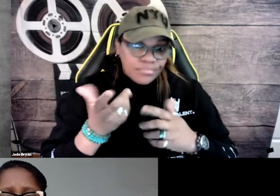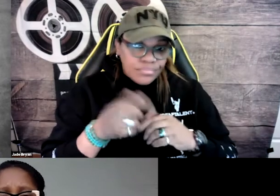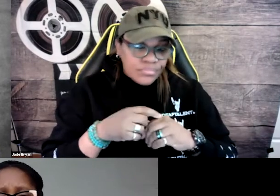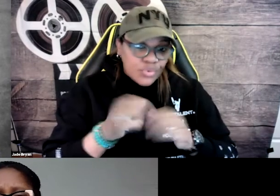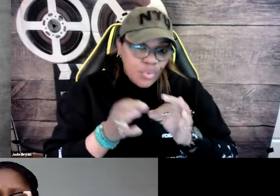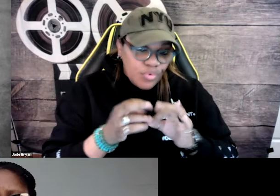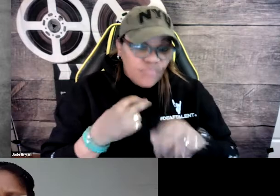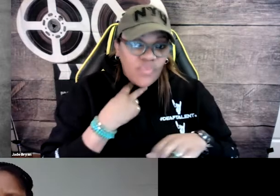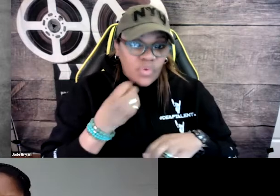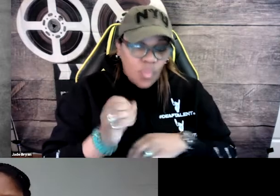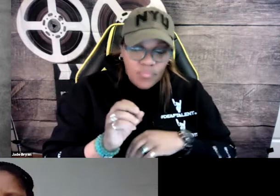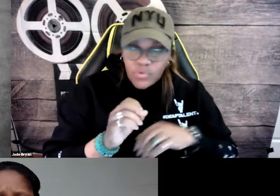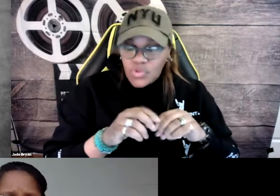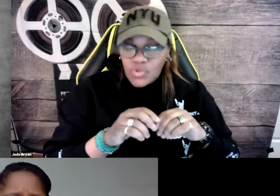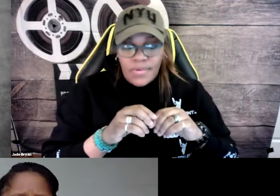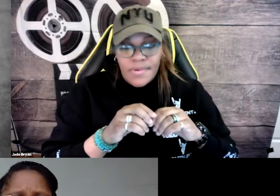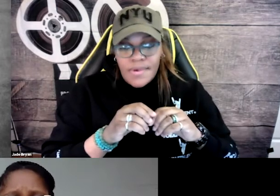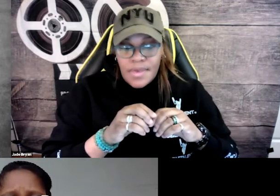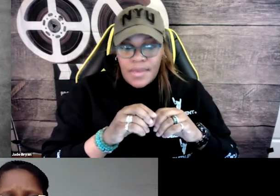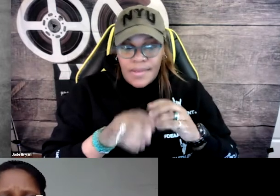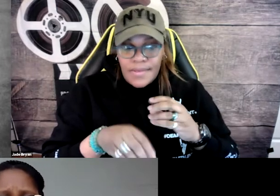So we didn't know whether to use an actor or an interpreter for the voiceover.